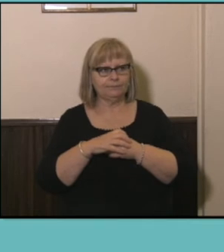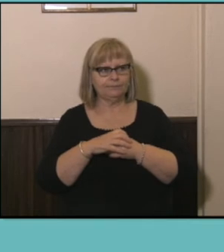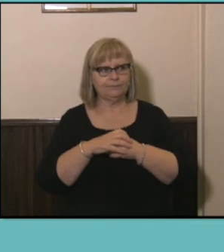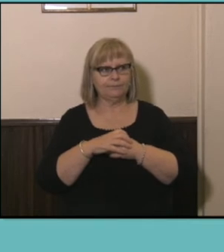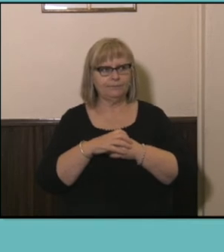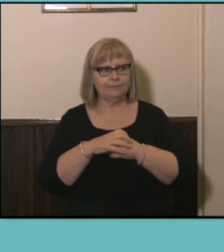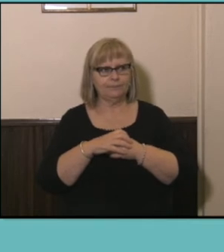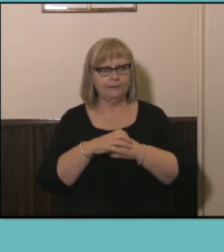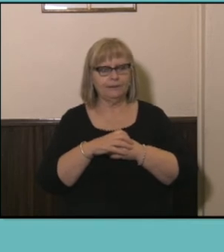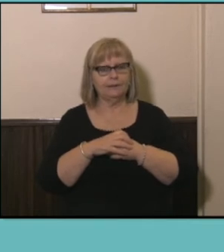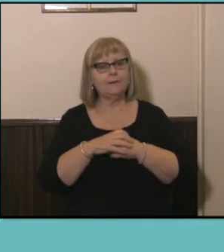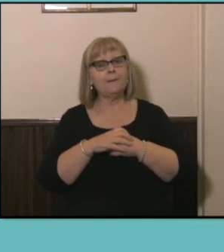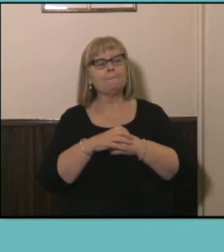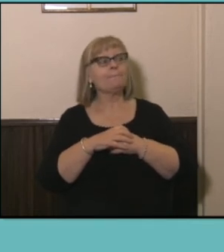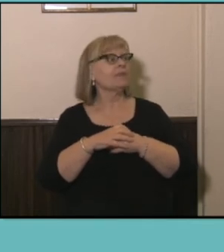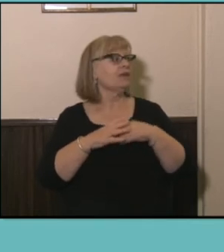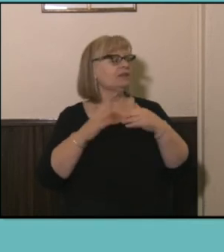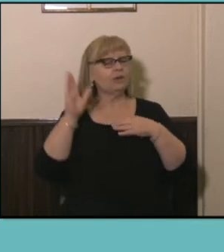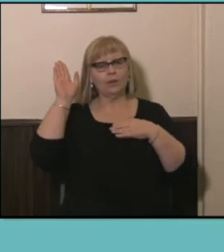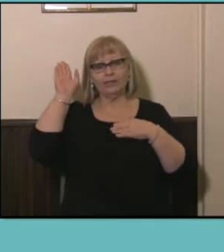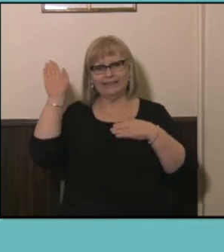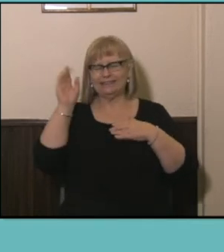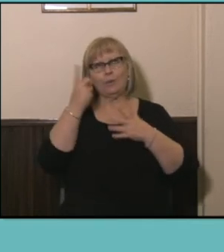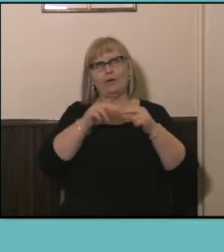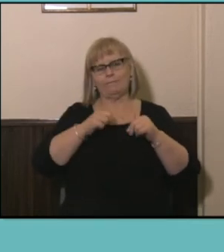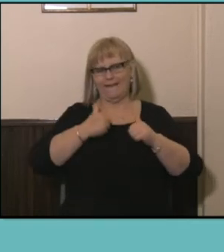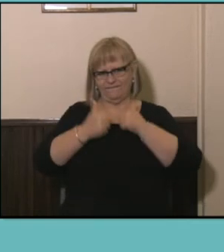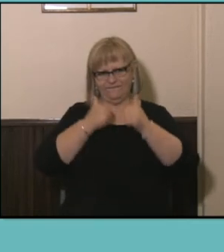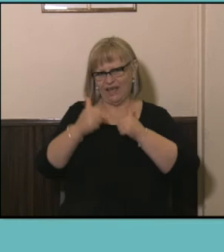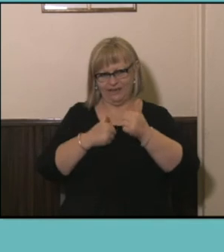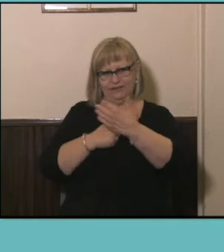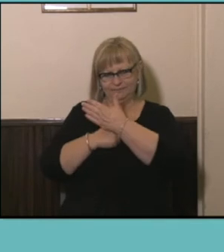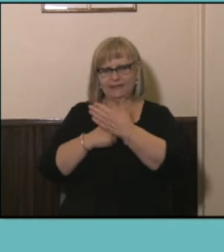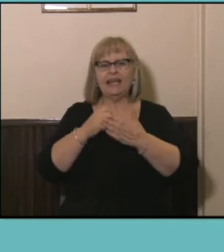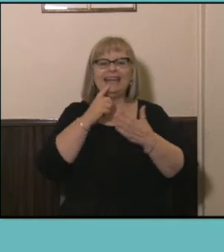So this is one of my favorite slides this is qualifications by sex